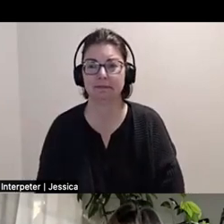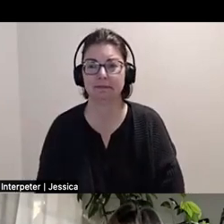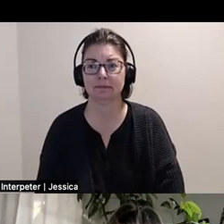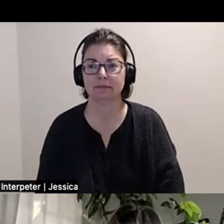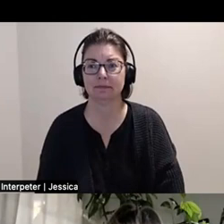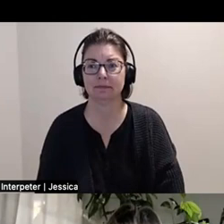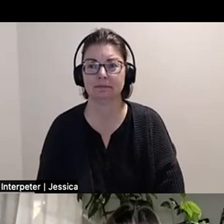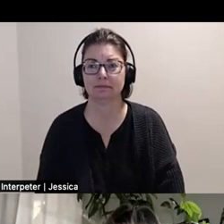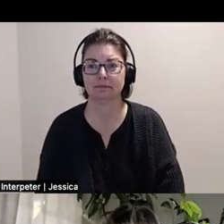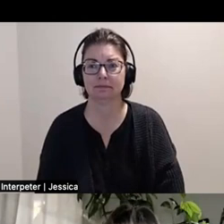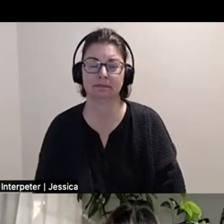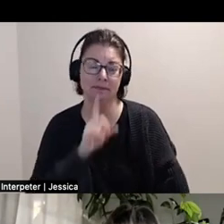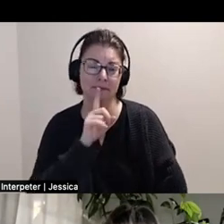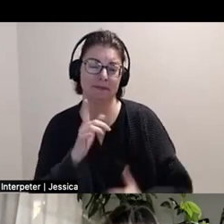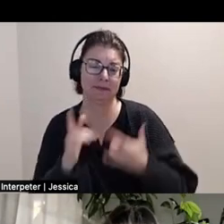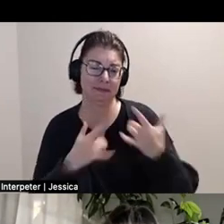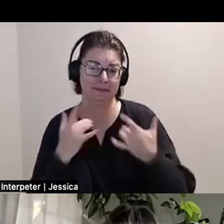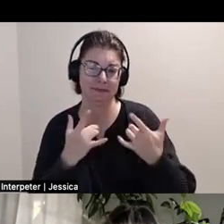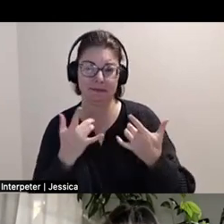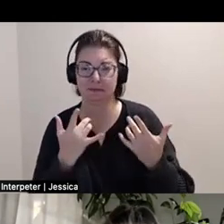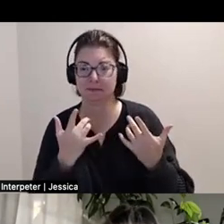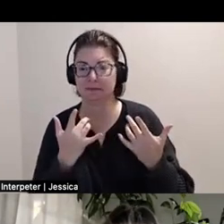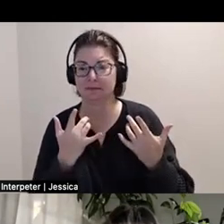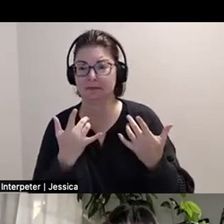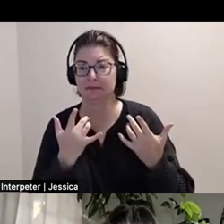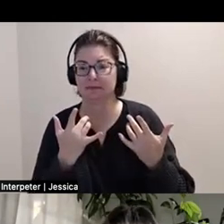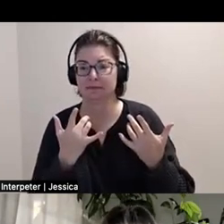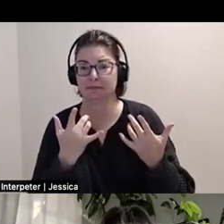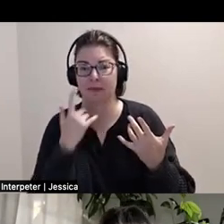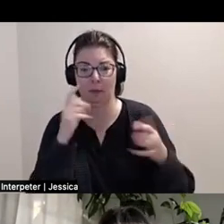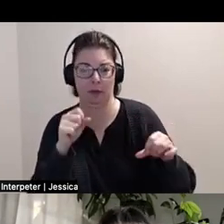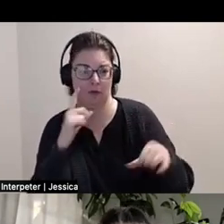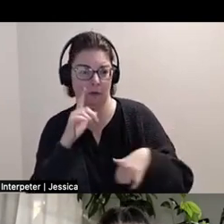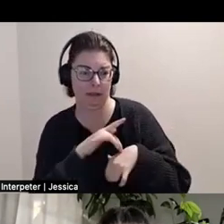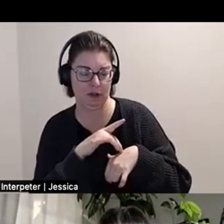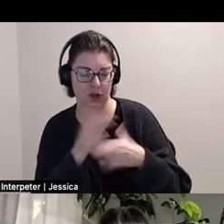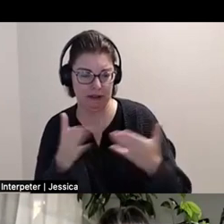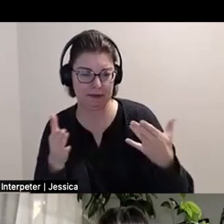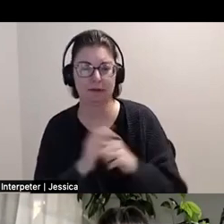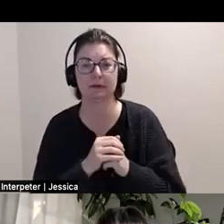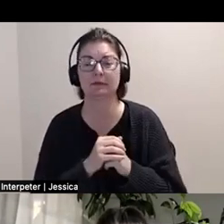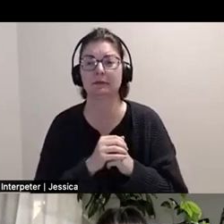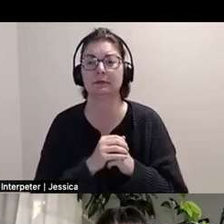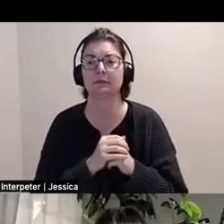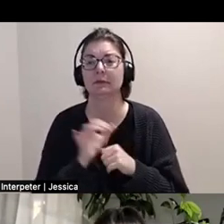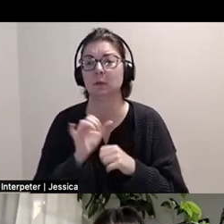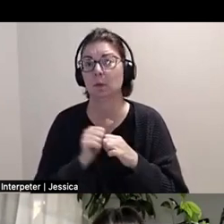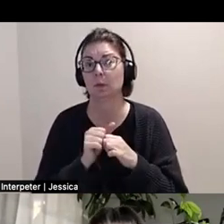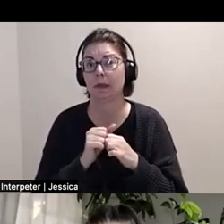yeah, I'm excited about like what the potentials for touch are. And also with pillows thinking about all of